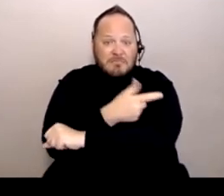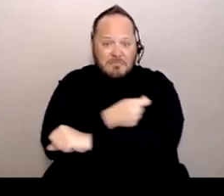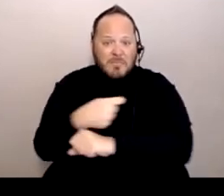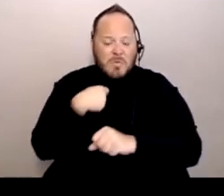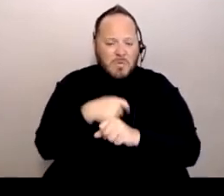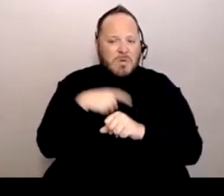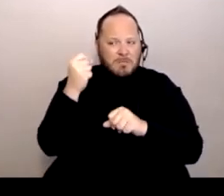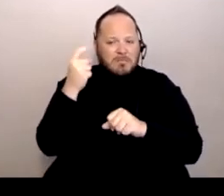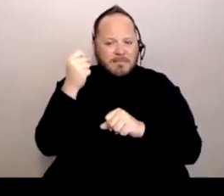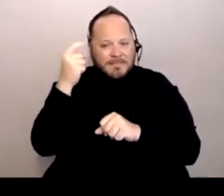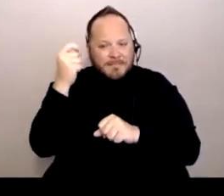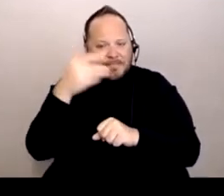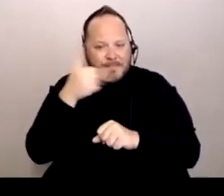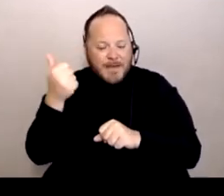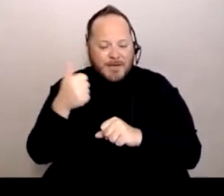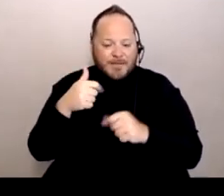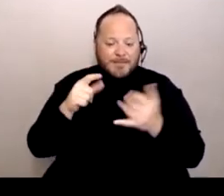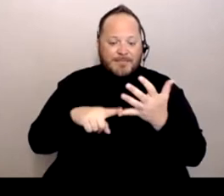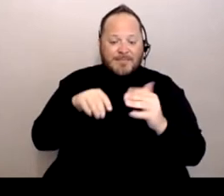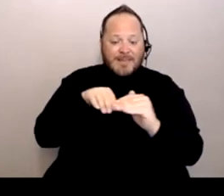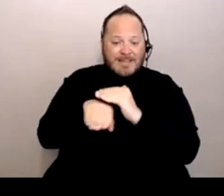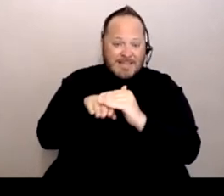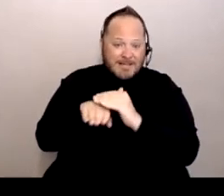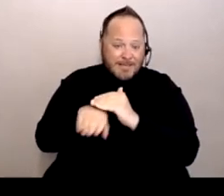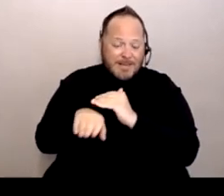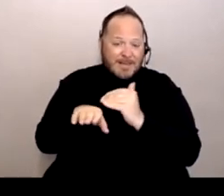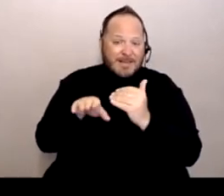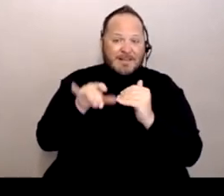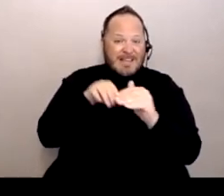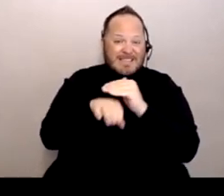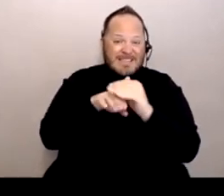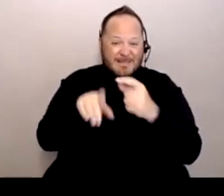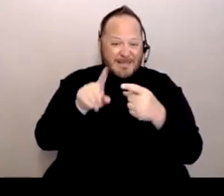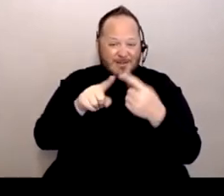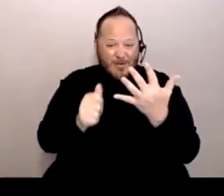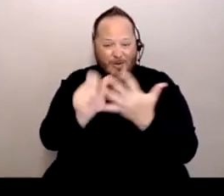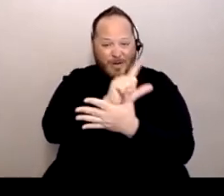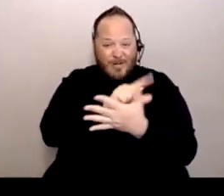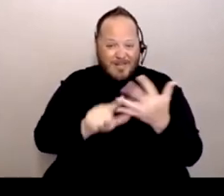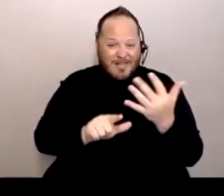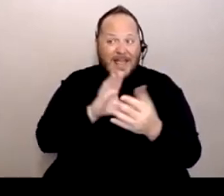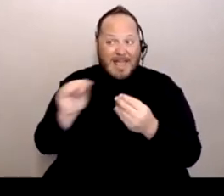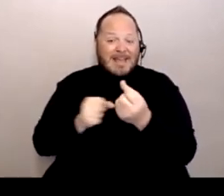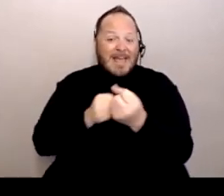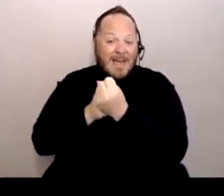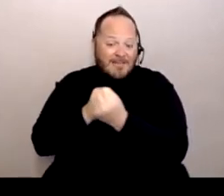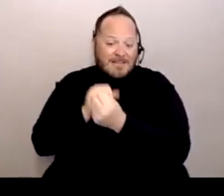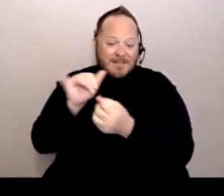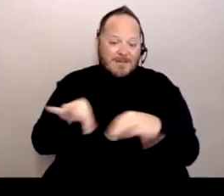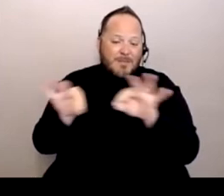Accessibility, like I was saying. And so accessibility to all these things. And advocacy was important. So we were able to advocate